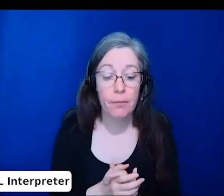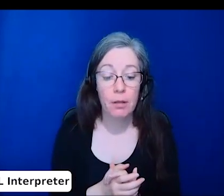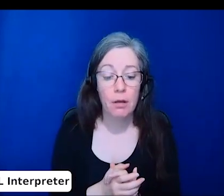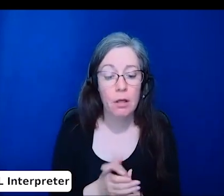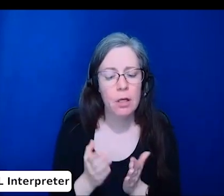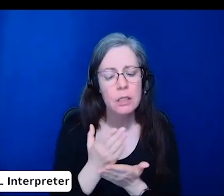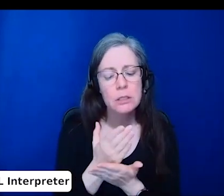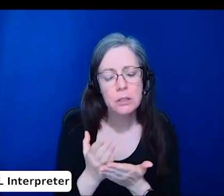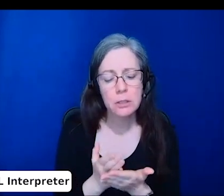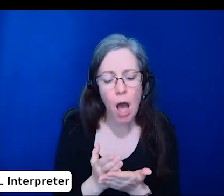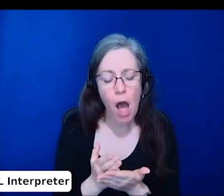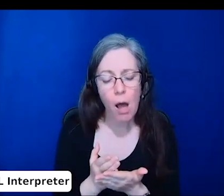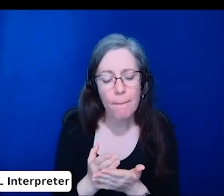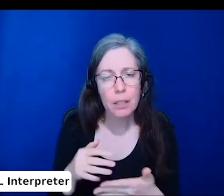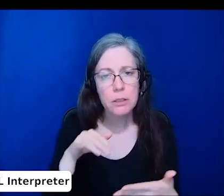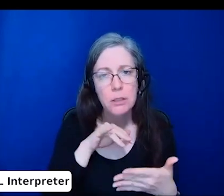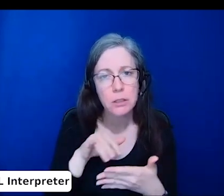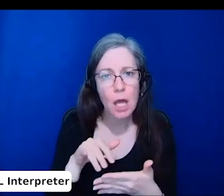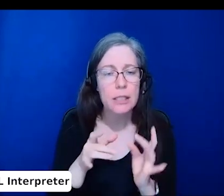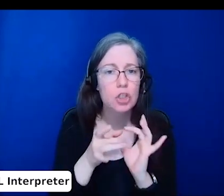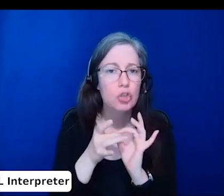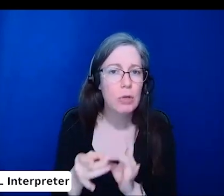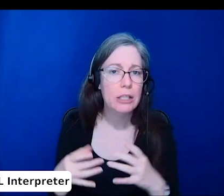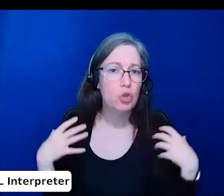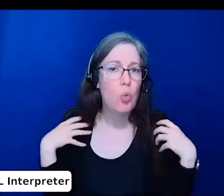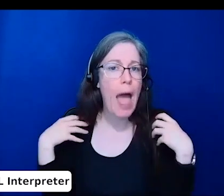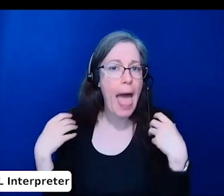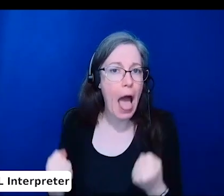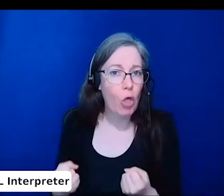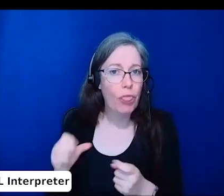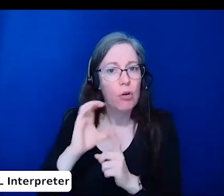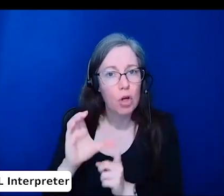about certain health conditions, and in some cases